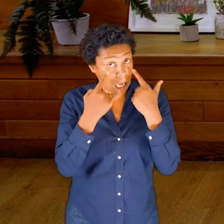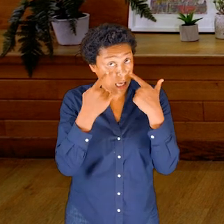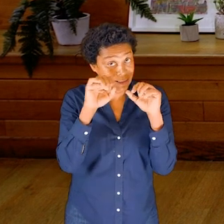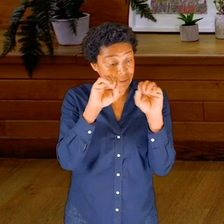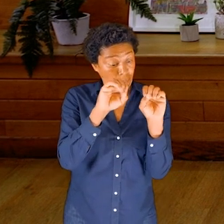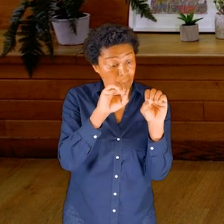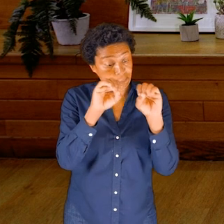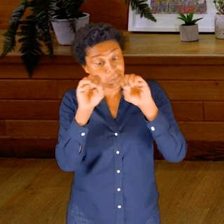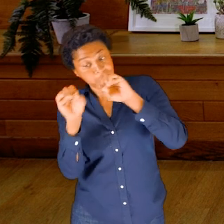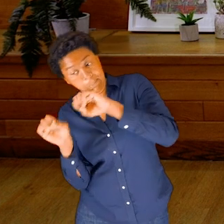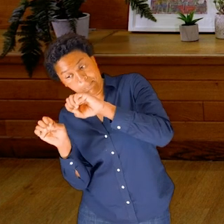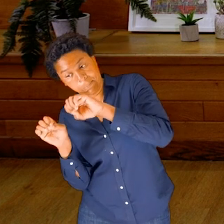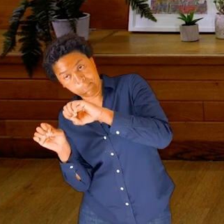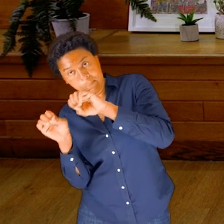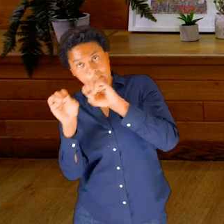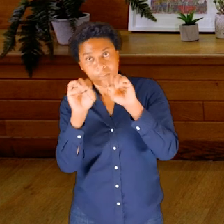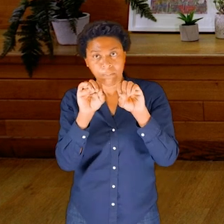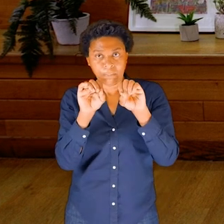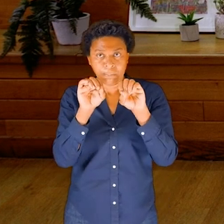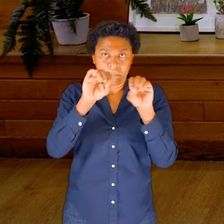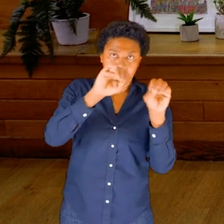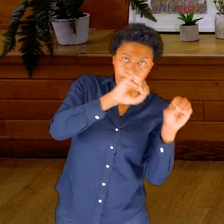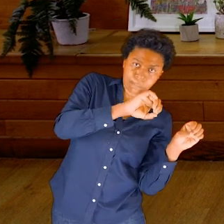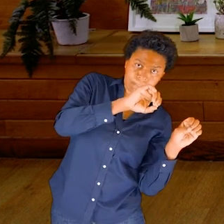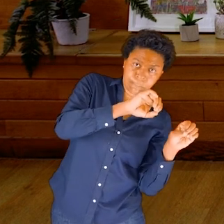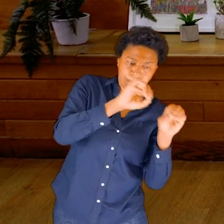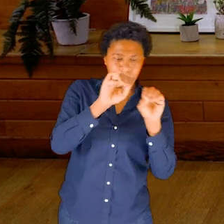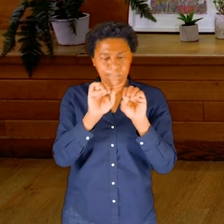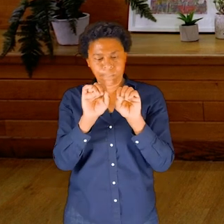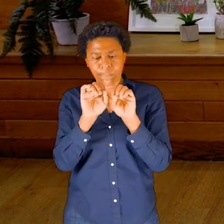As the head tips forward, perhaps the front of the eyeballs feel a